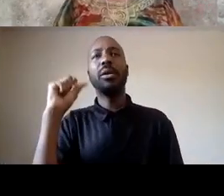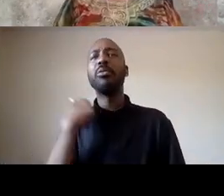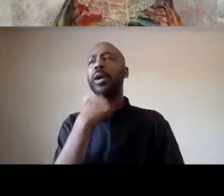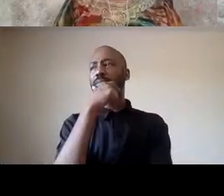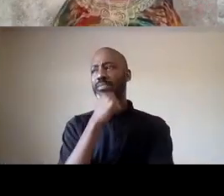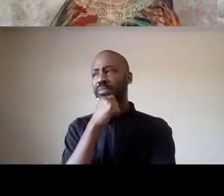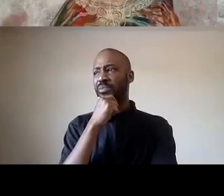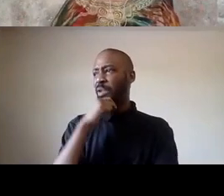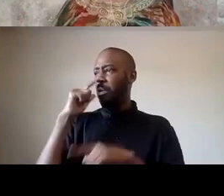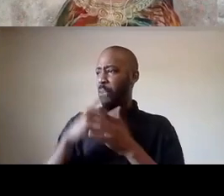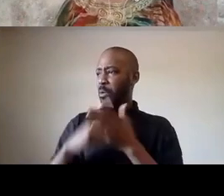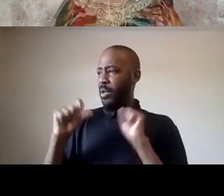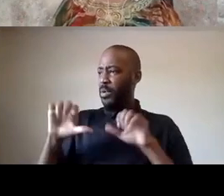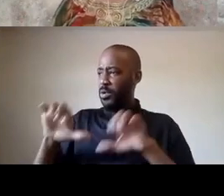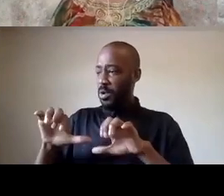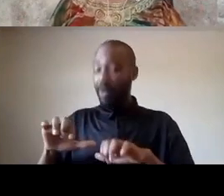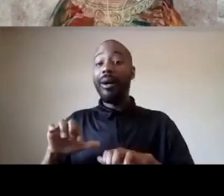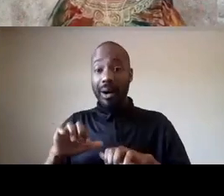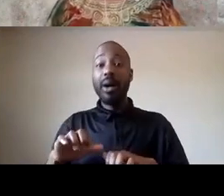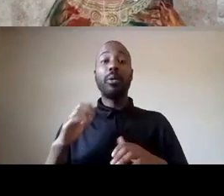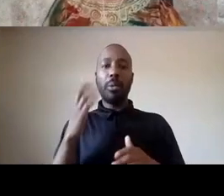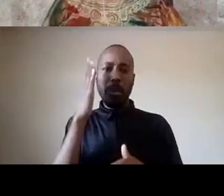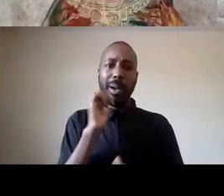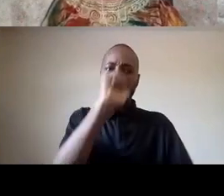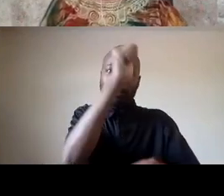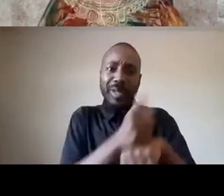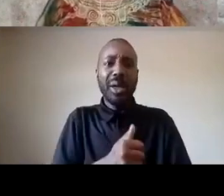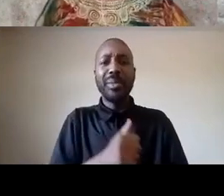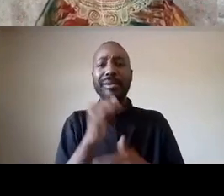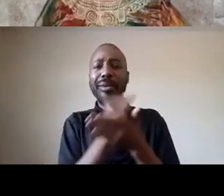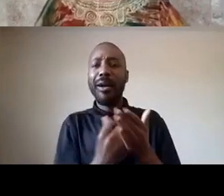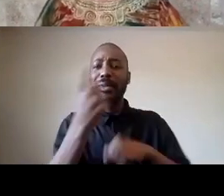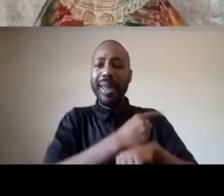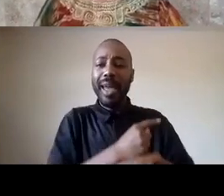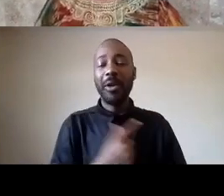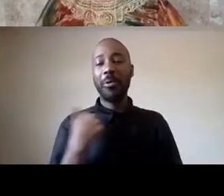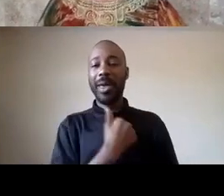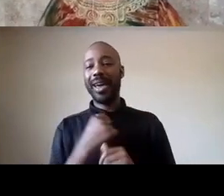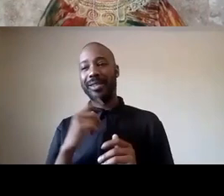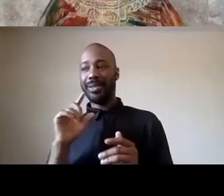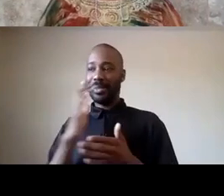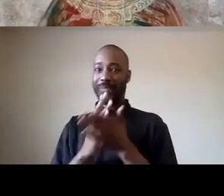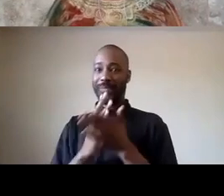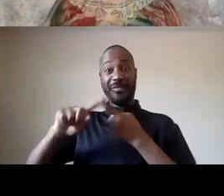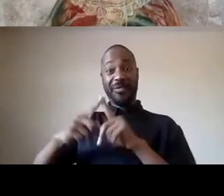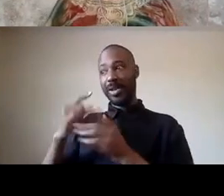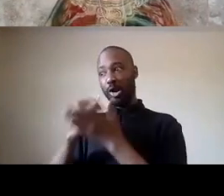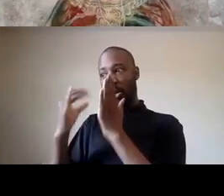we have some organizer artist friends who came in we played music in the park we brought food in